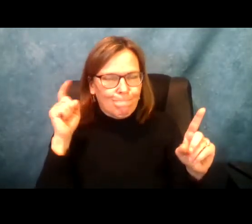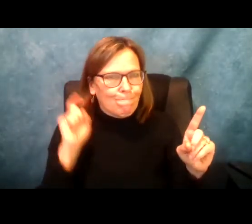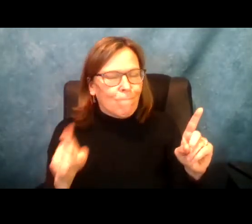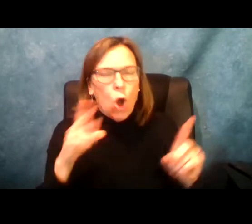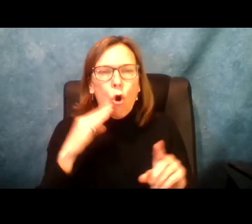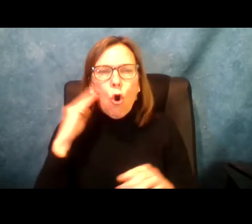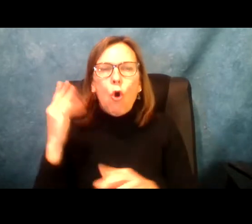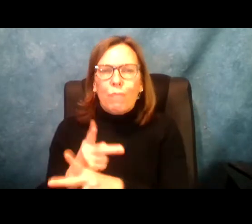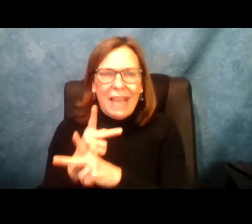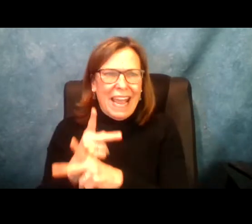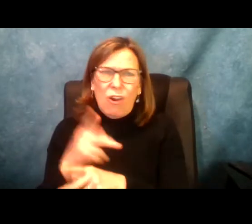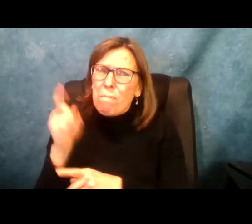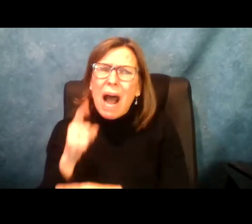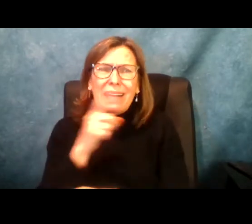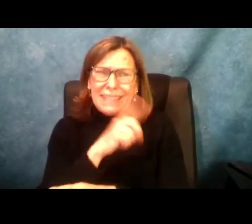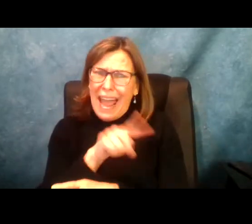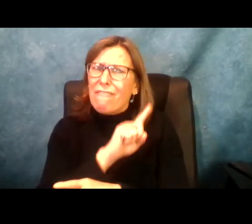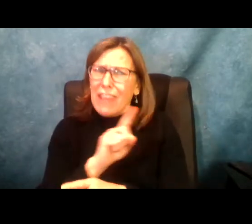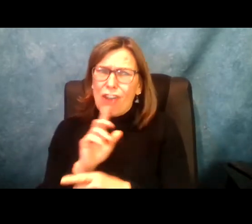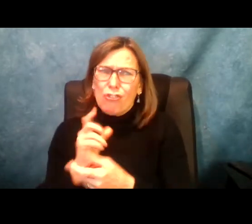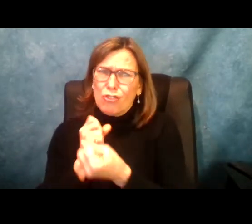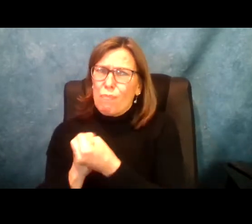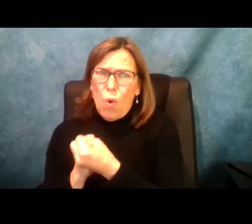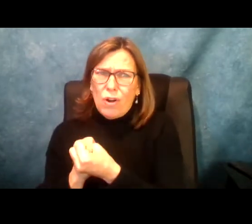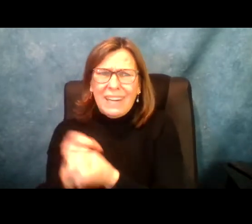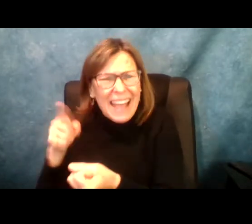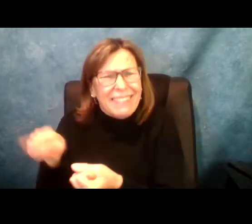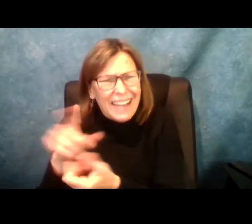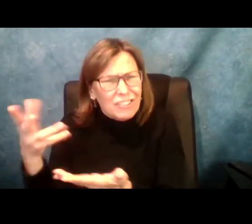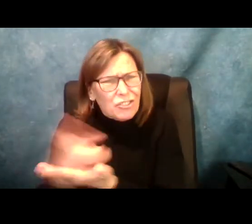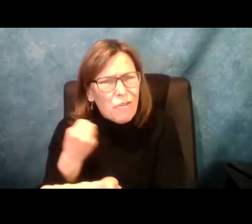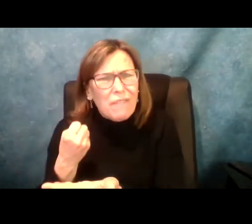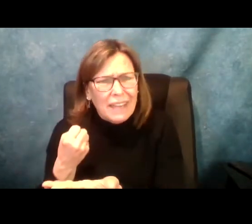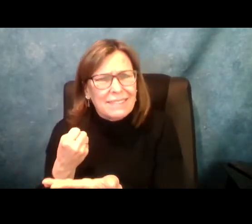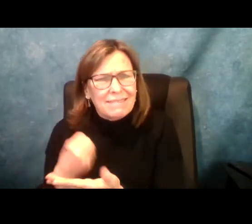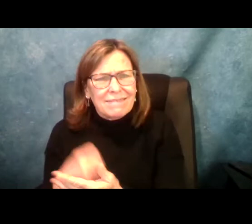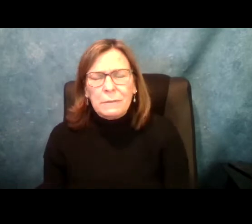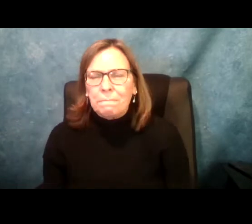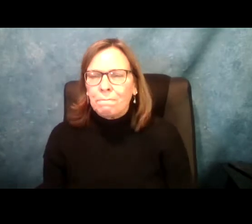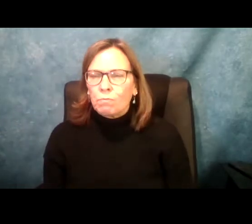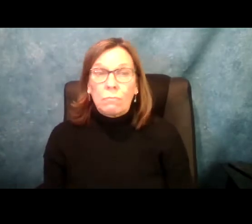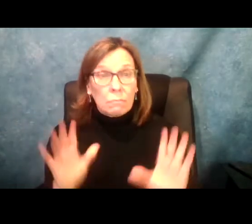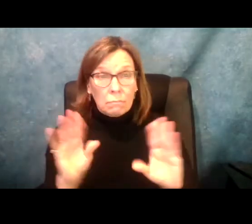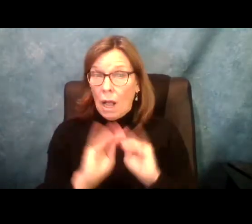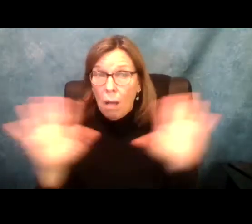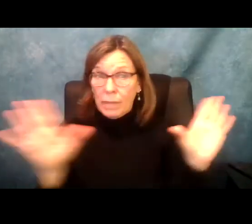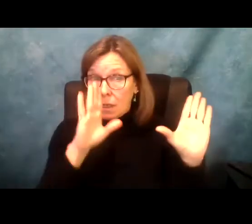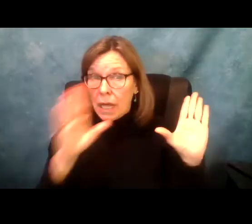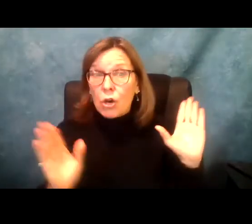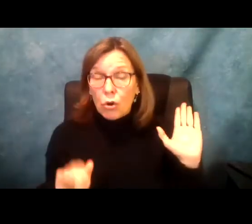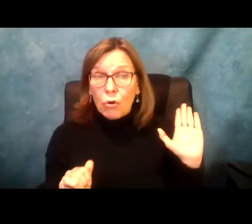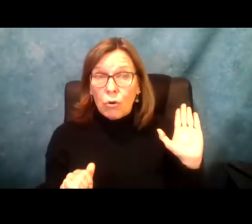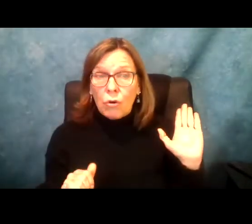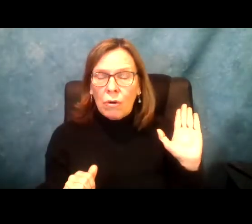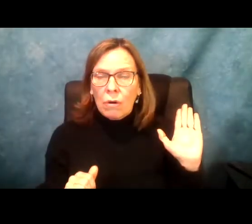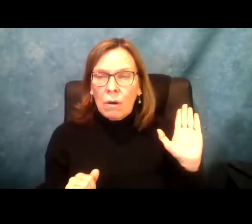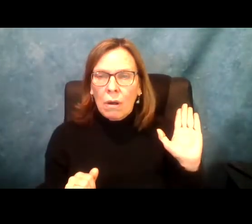Without the state finally acknowledging that